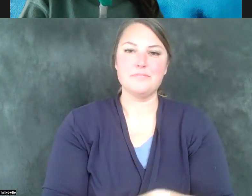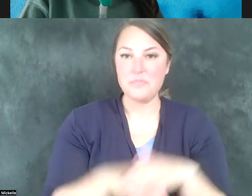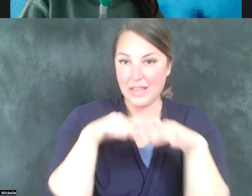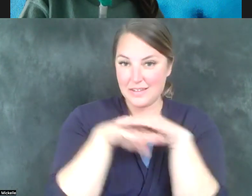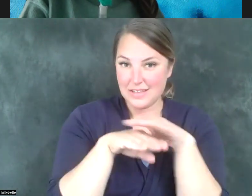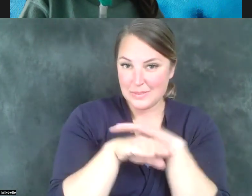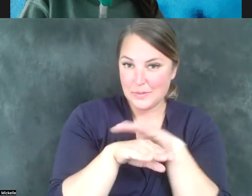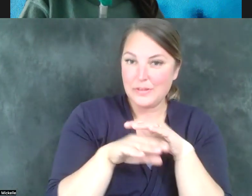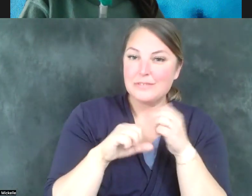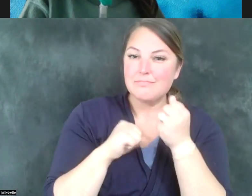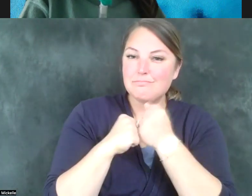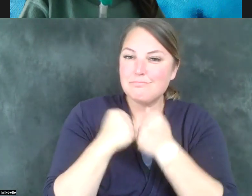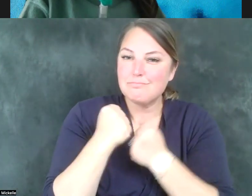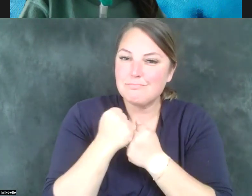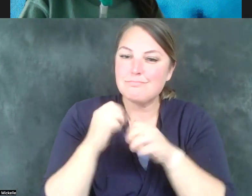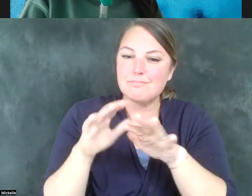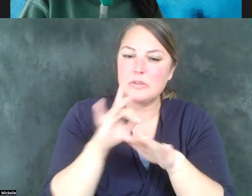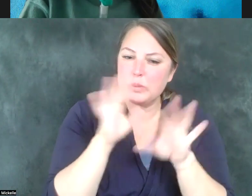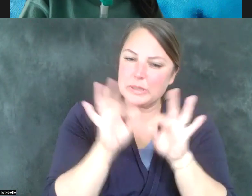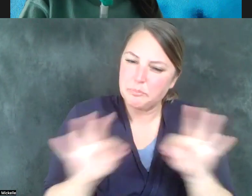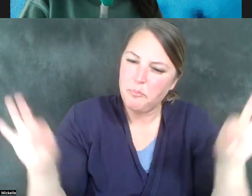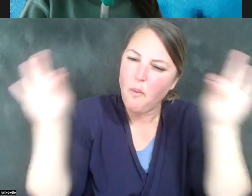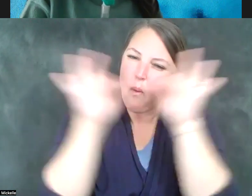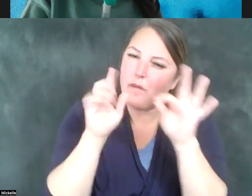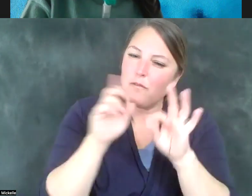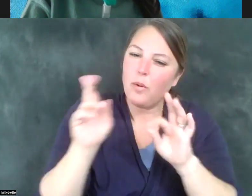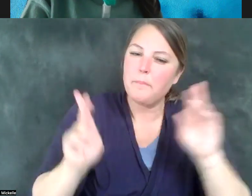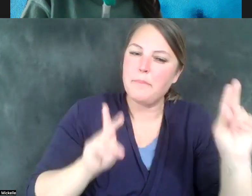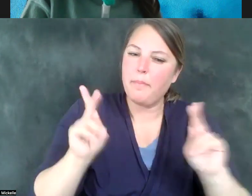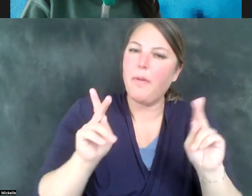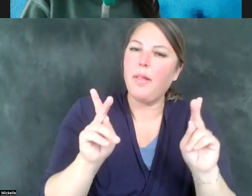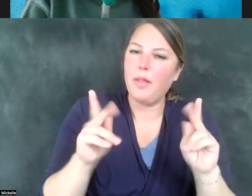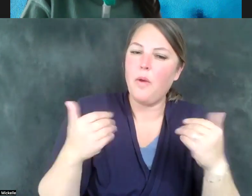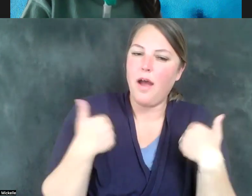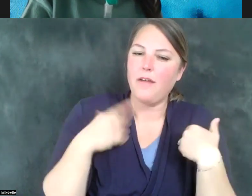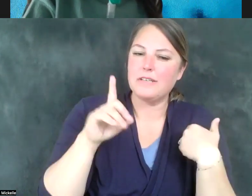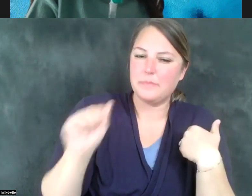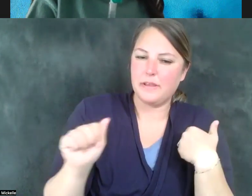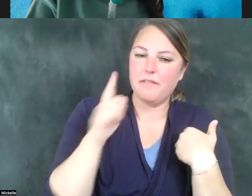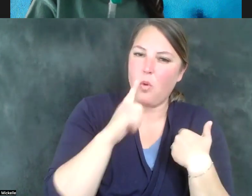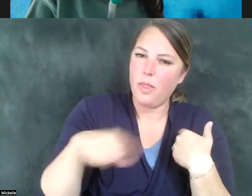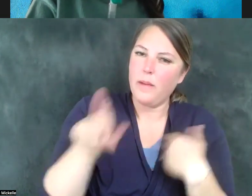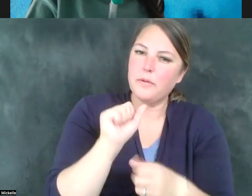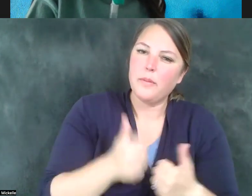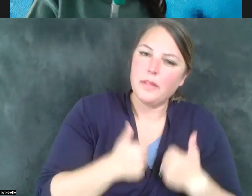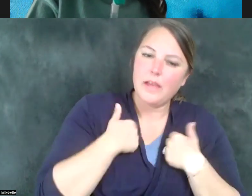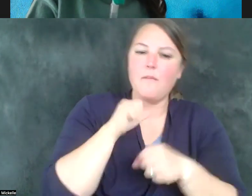critical to Utahans with disabilities in order to live, work, and participate in their communities. Increased access in